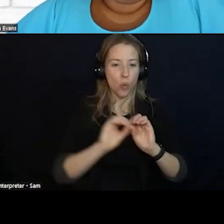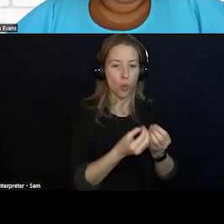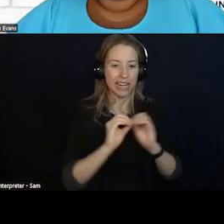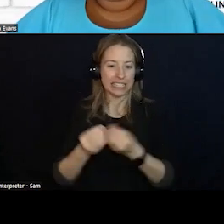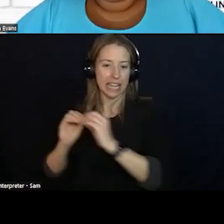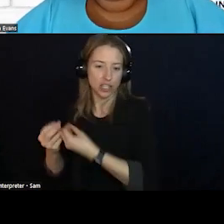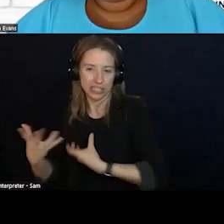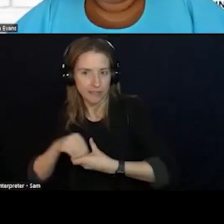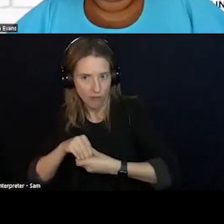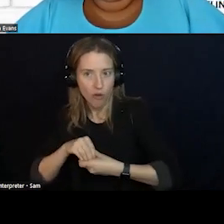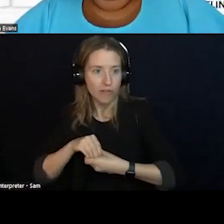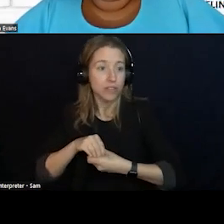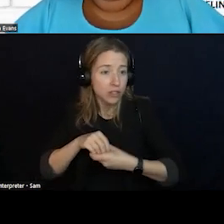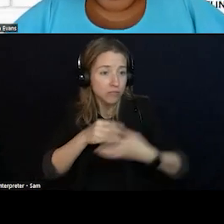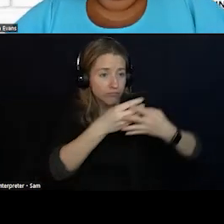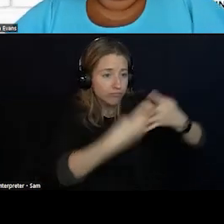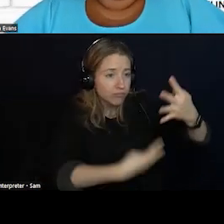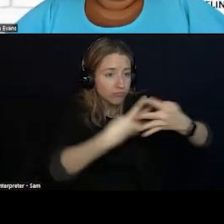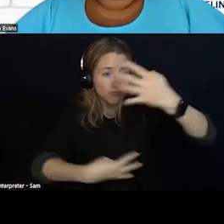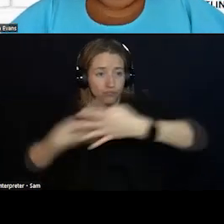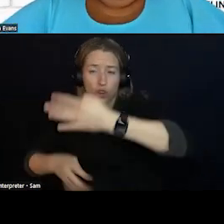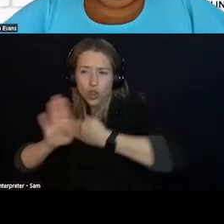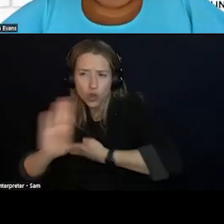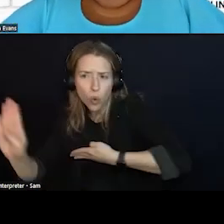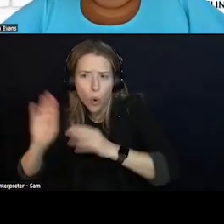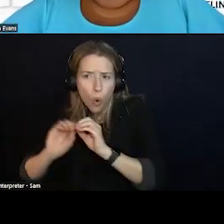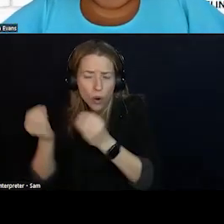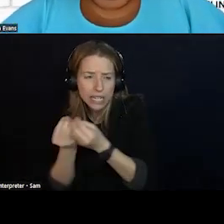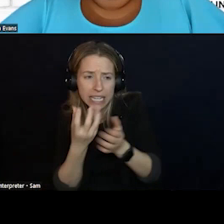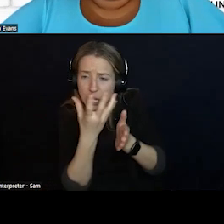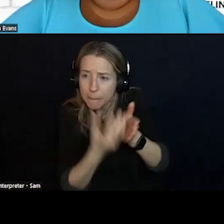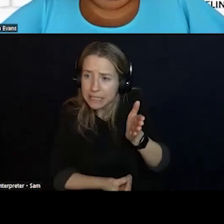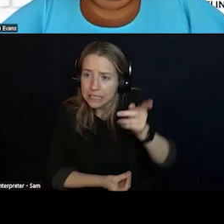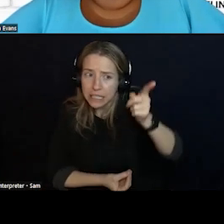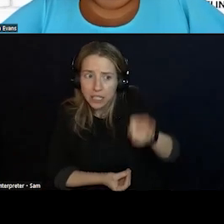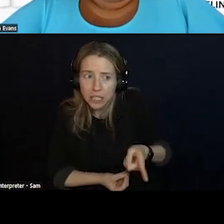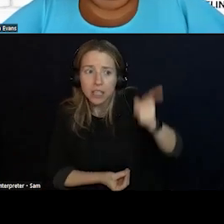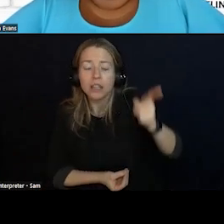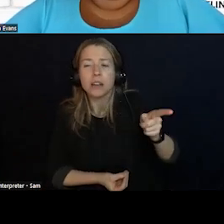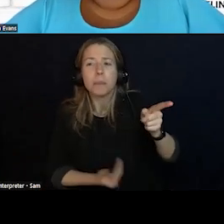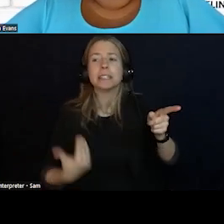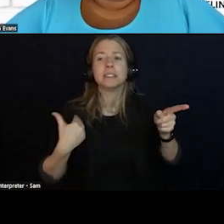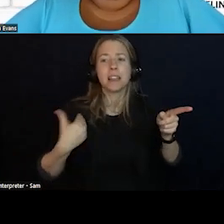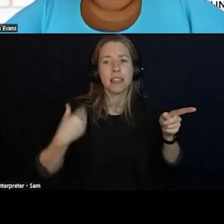IF YOUR ORGANIZATION IS NOT REPRESENTED, PUT IT IN THE CHAT OR